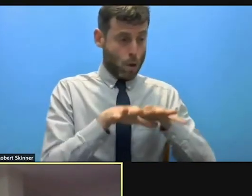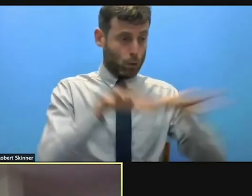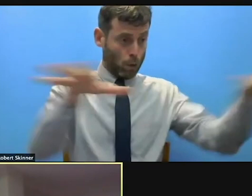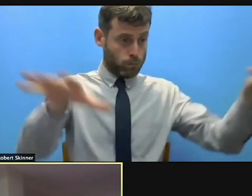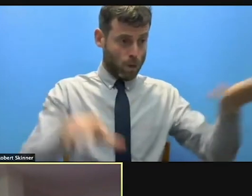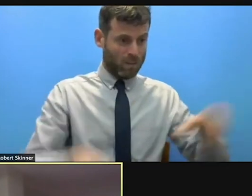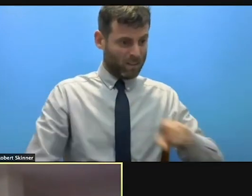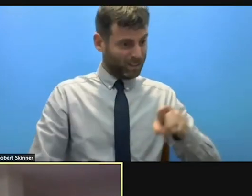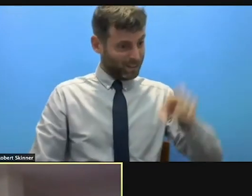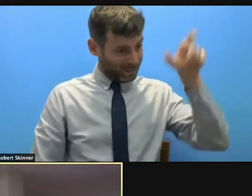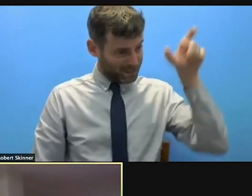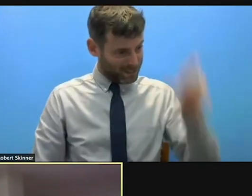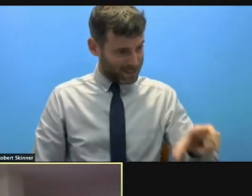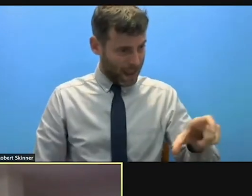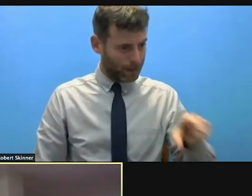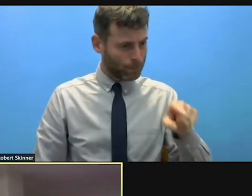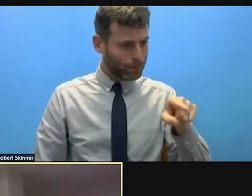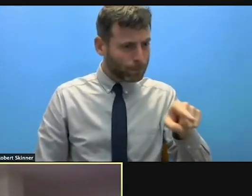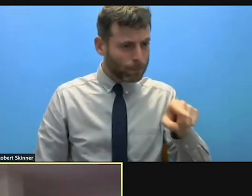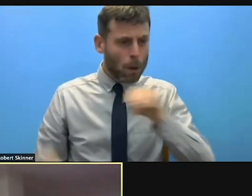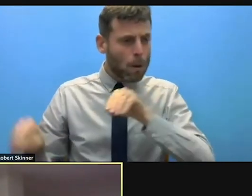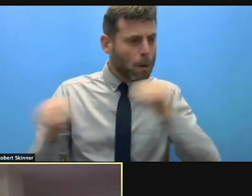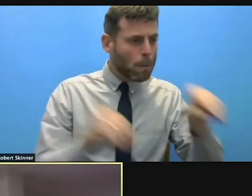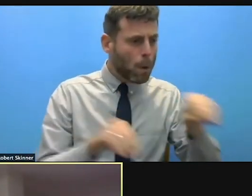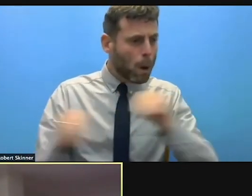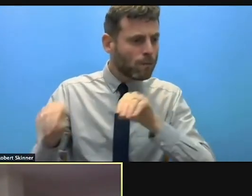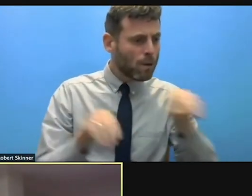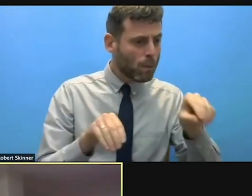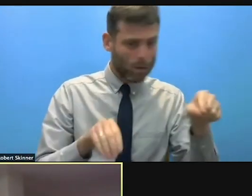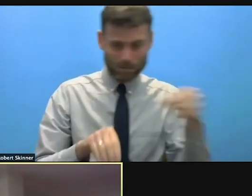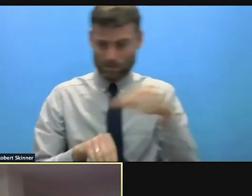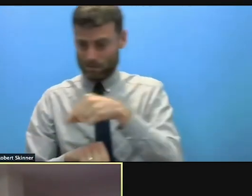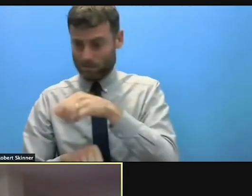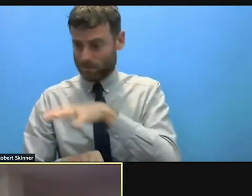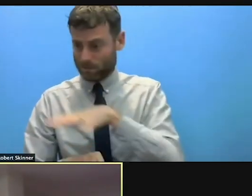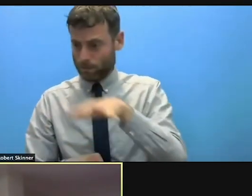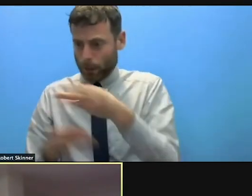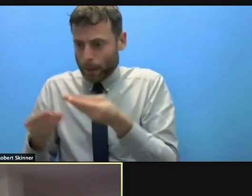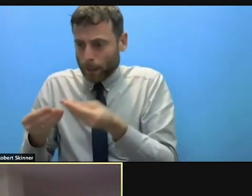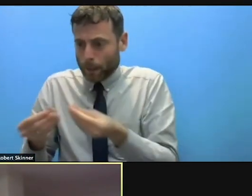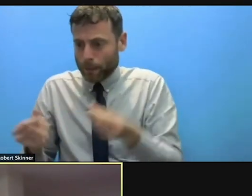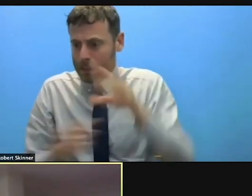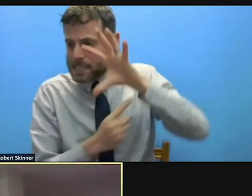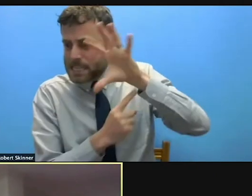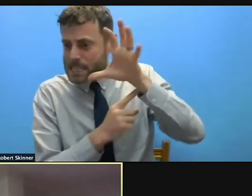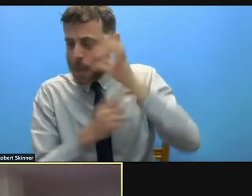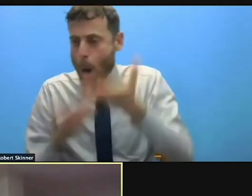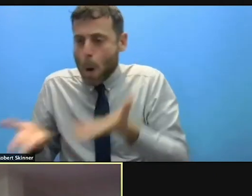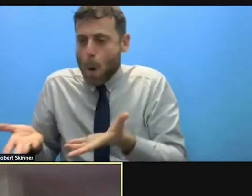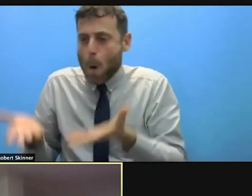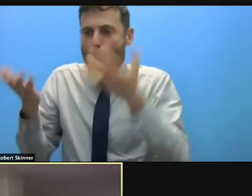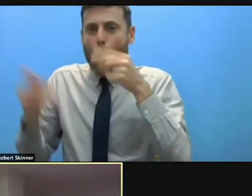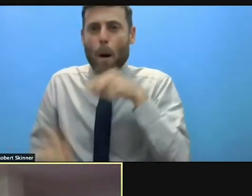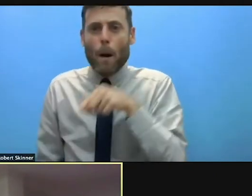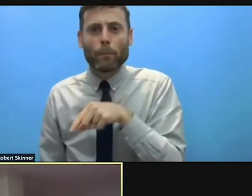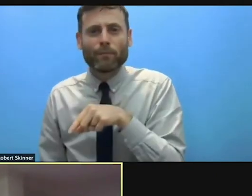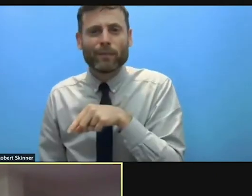these result as a higher risk of disaster and displacement. While difficult to measure, movement